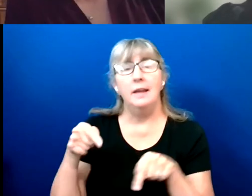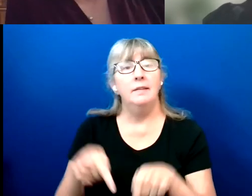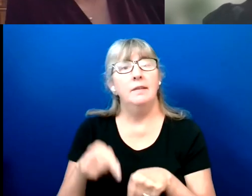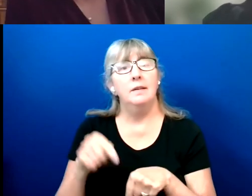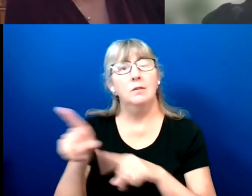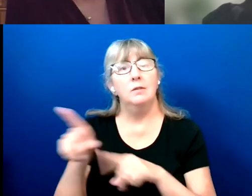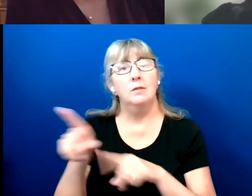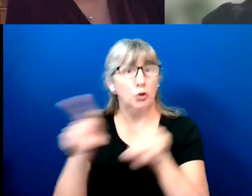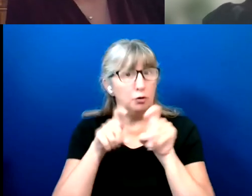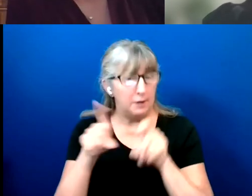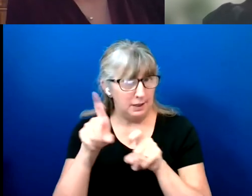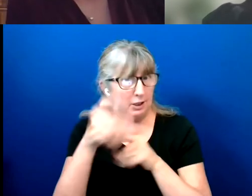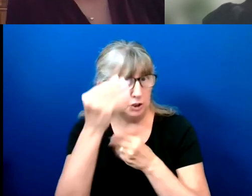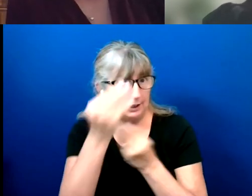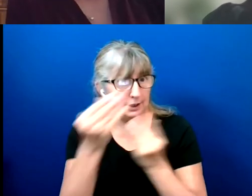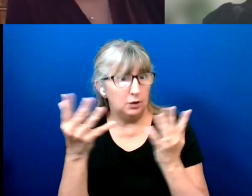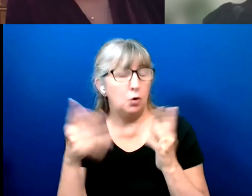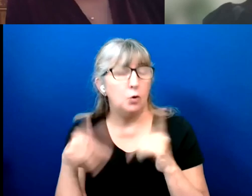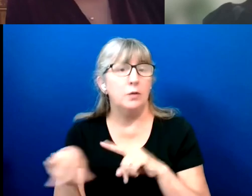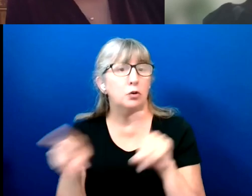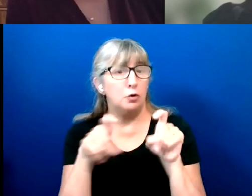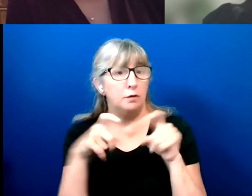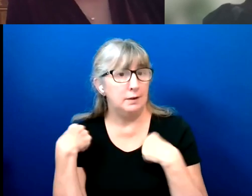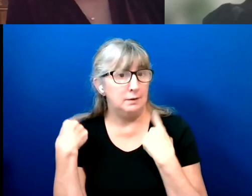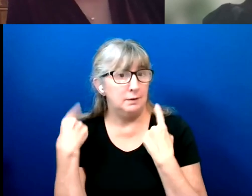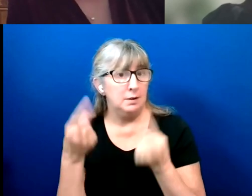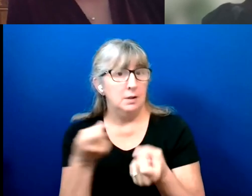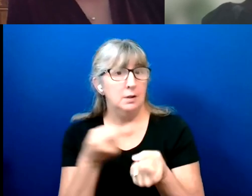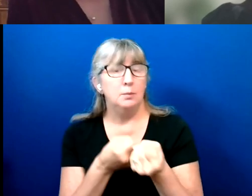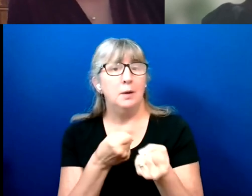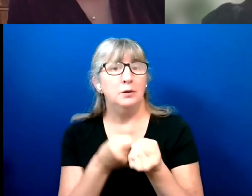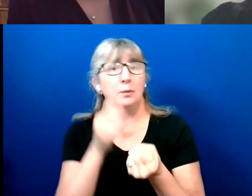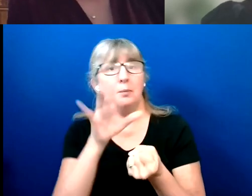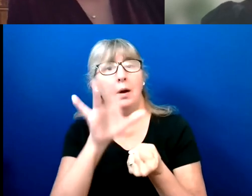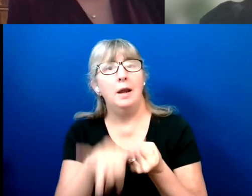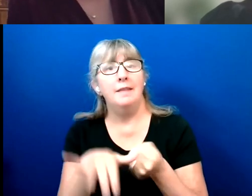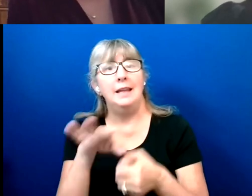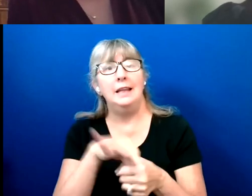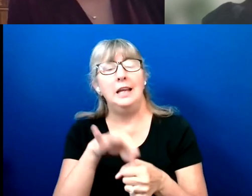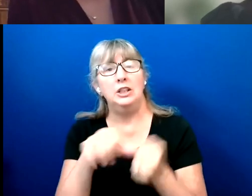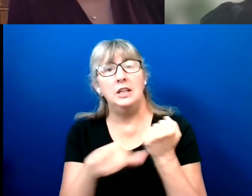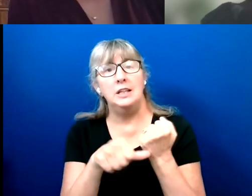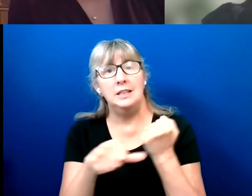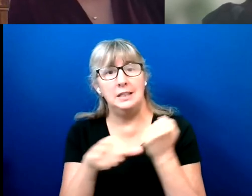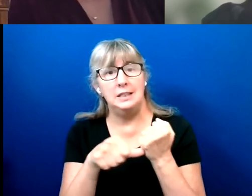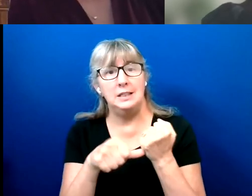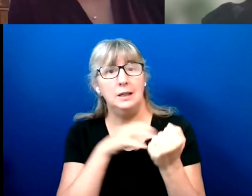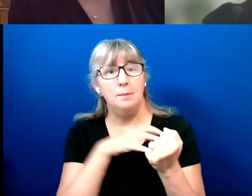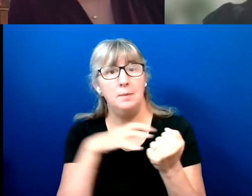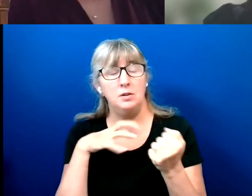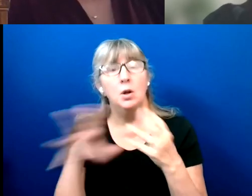In the surveys we've done sponsored by the election assistance commission. We added a 7th question.